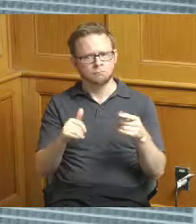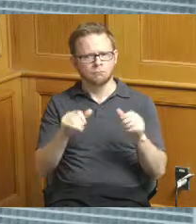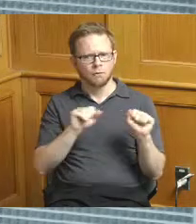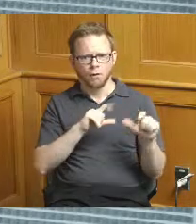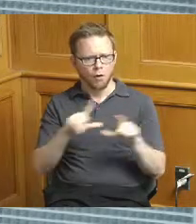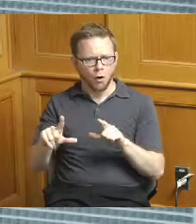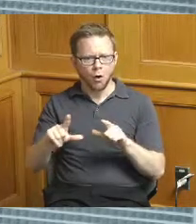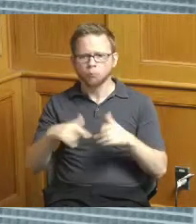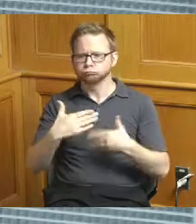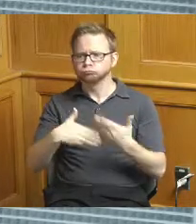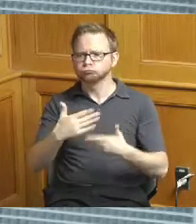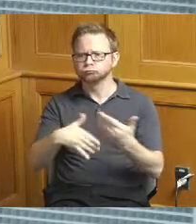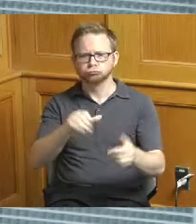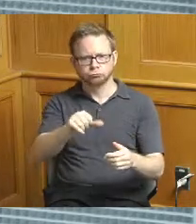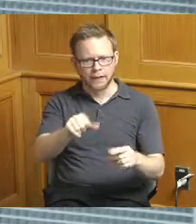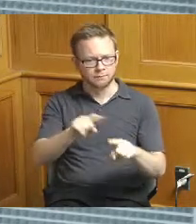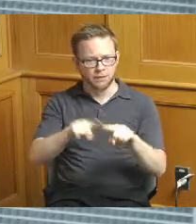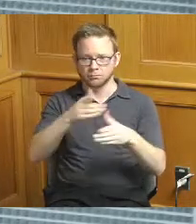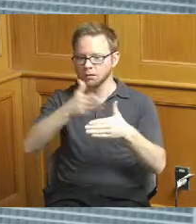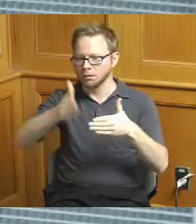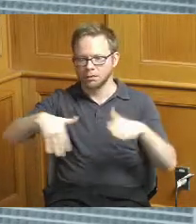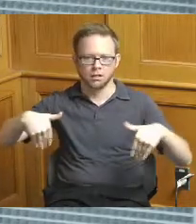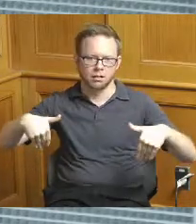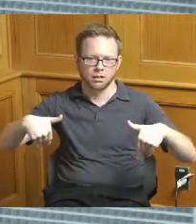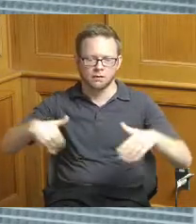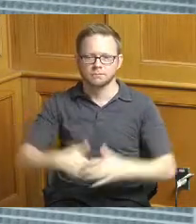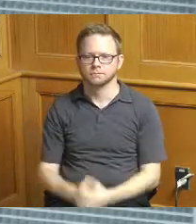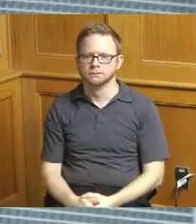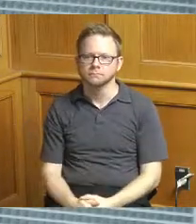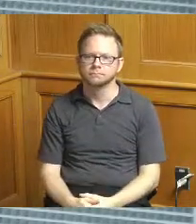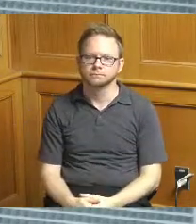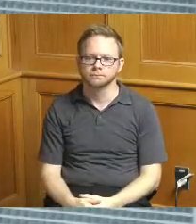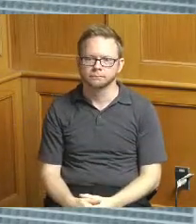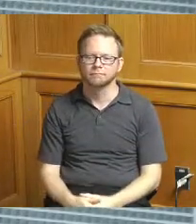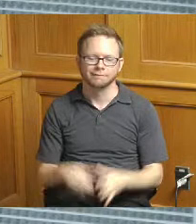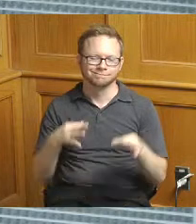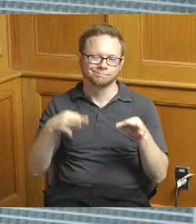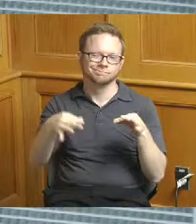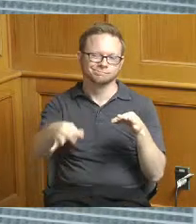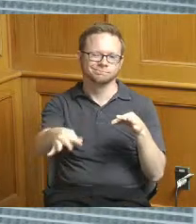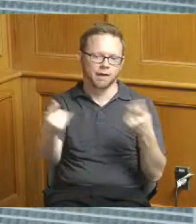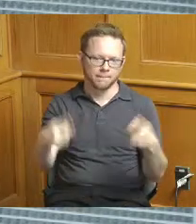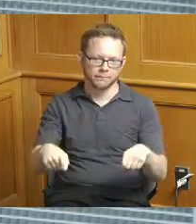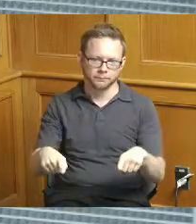but they they're not completed and they were delayed in terms of their start date but